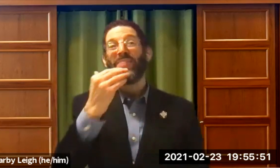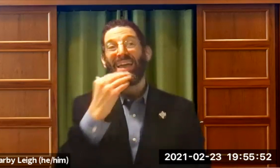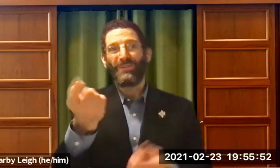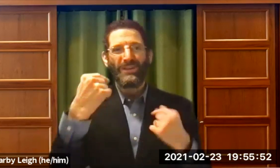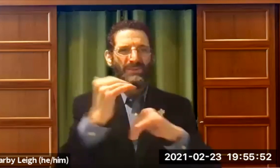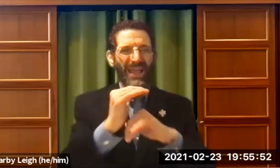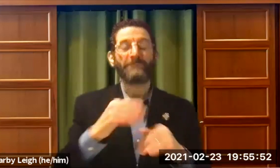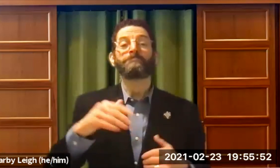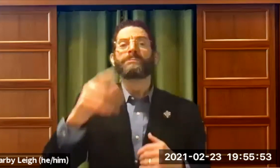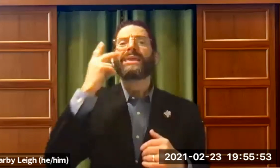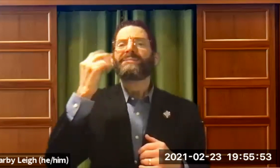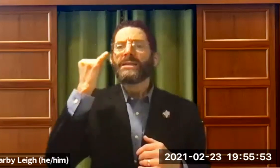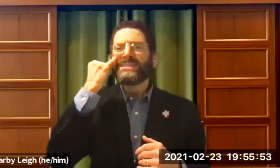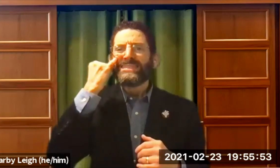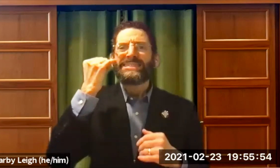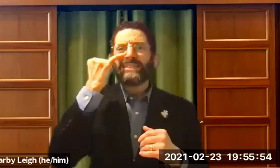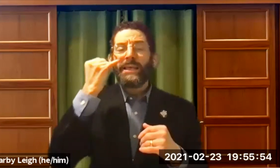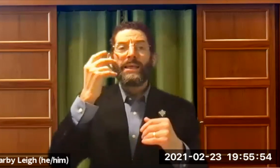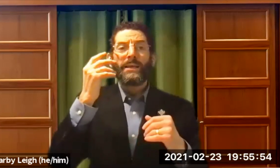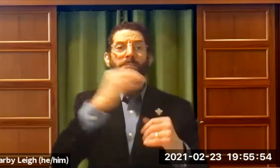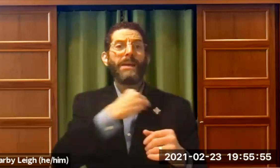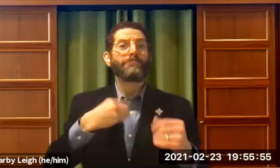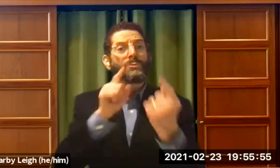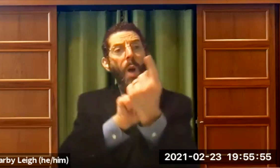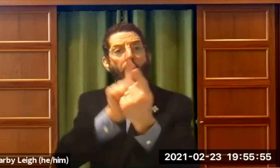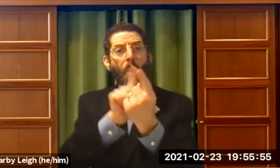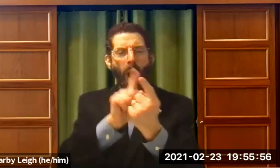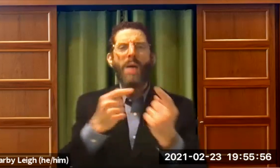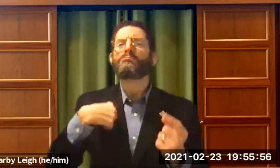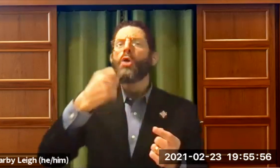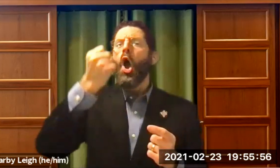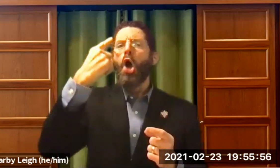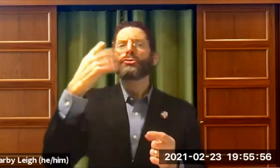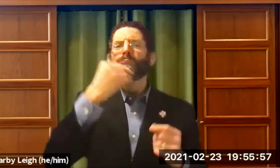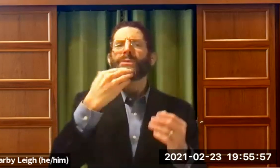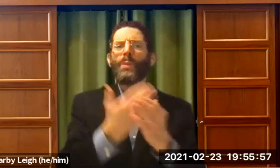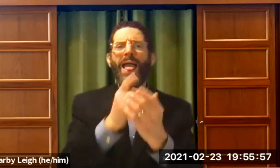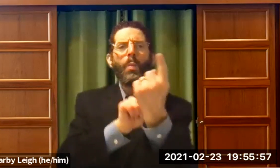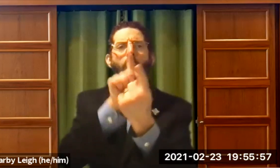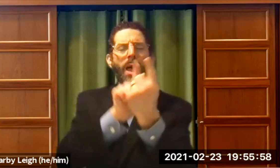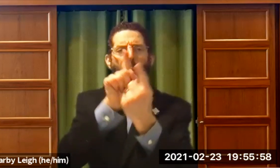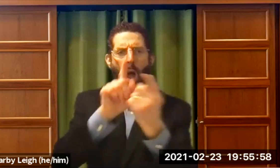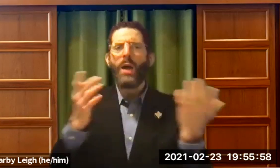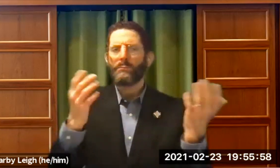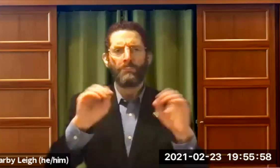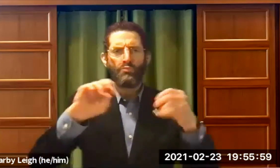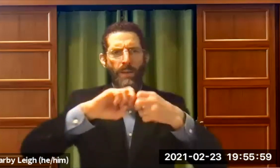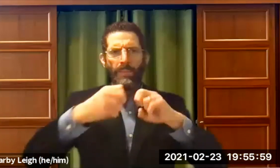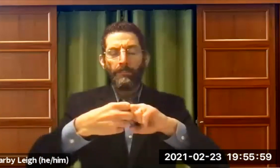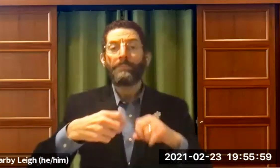there, members of Karem shalom. Thank you for joining us tonight . So if I meet with a member one-on-one, I can communicate pretty